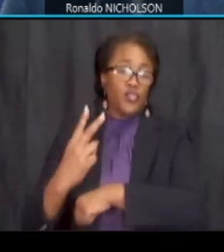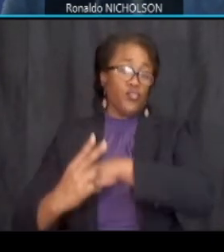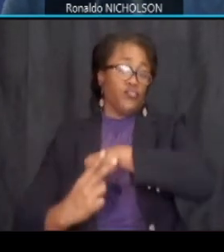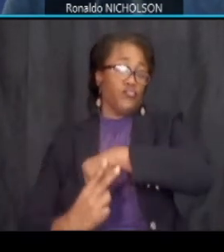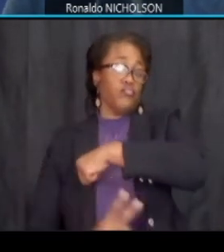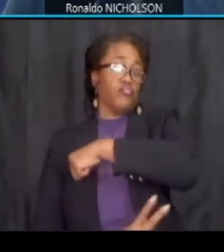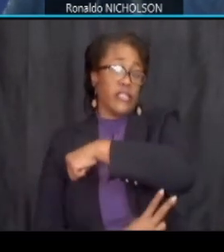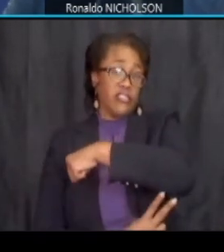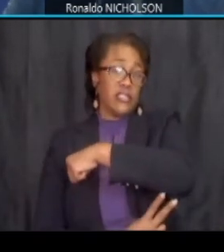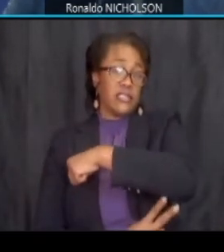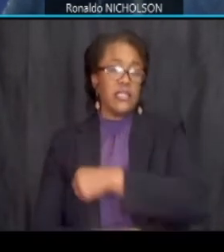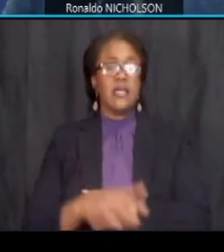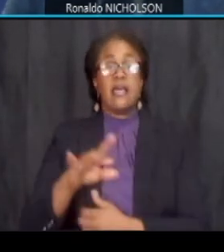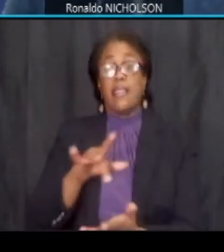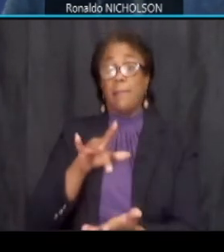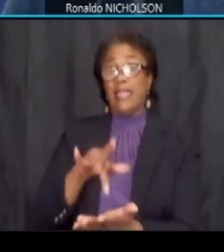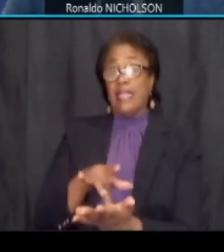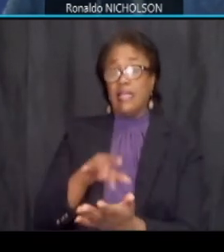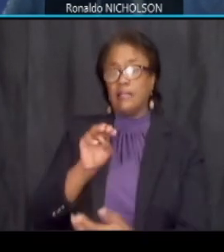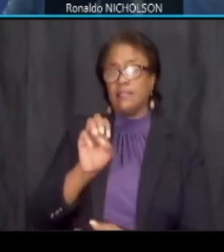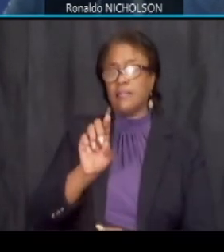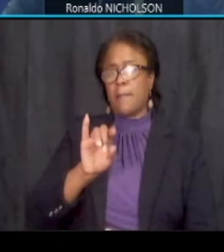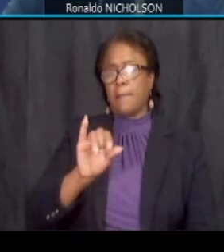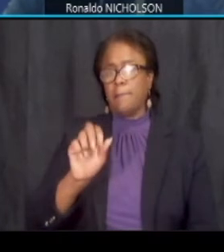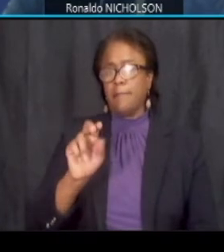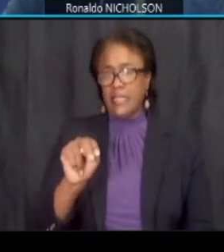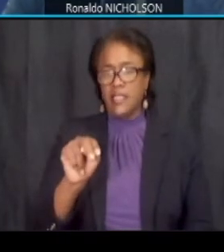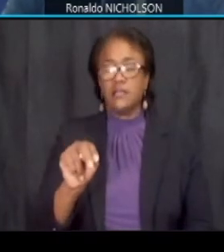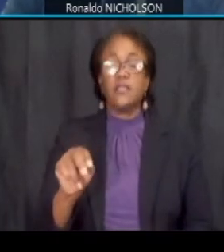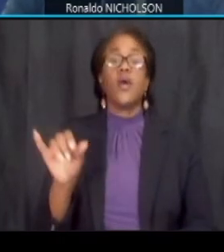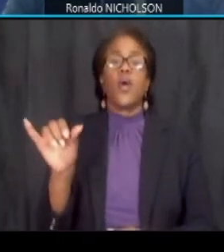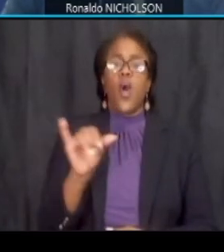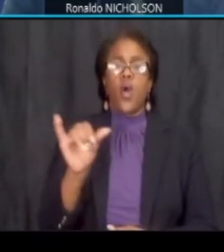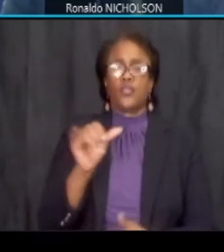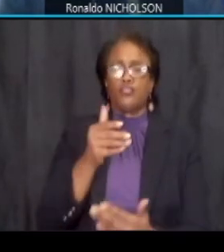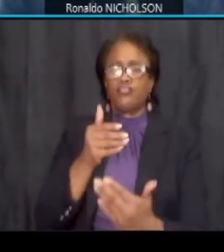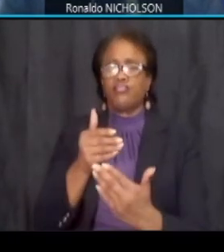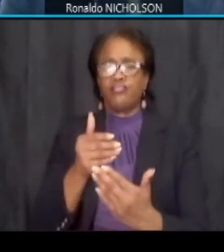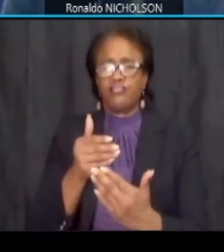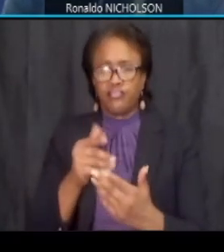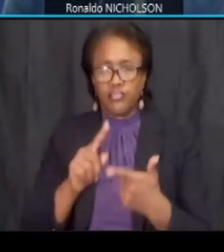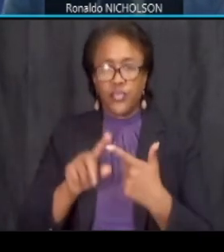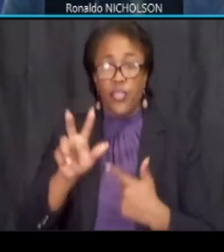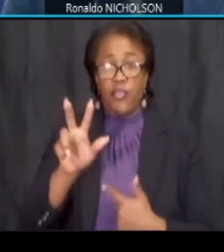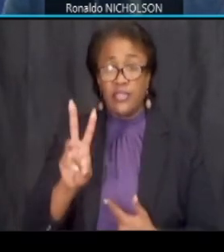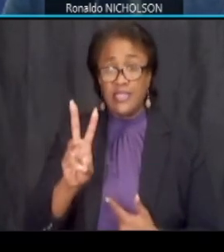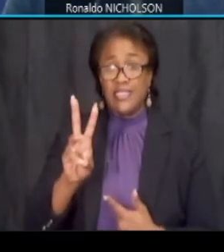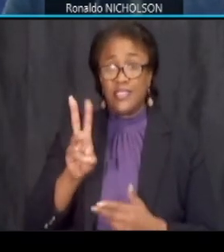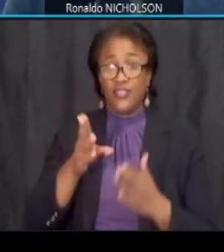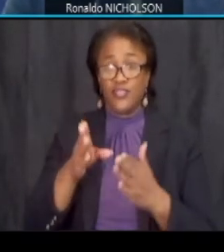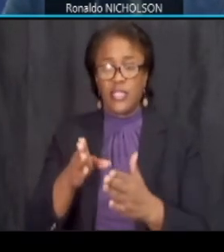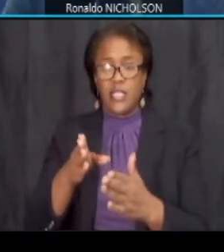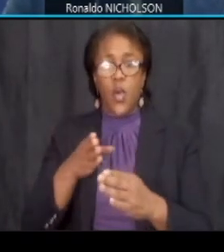which is in the median but they're also as you get closer to 36th street over the bridge be